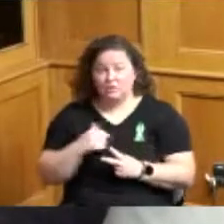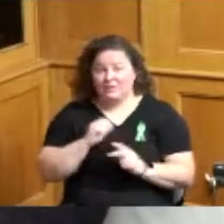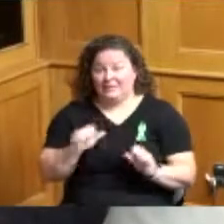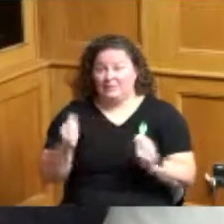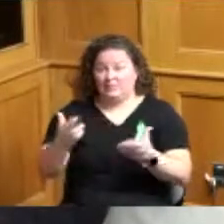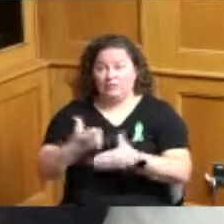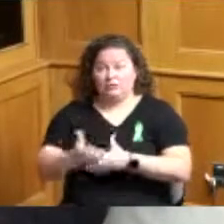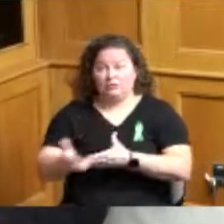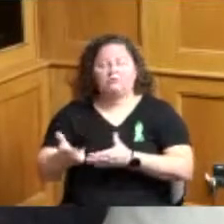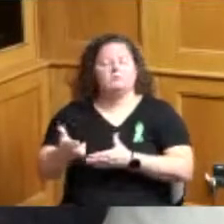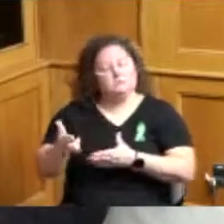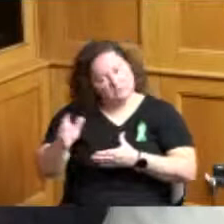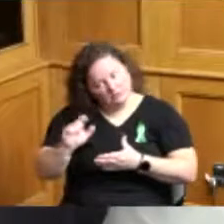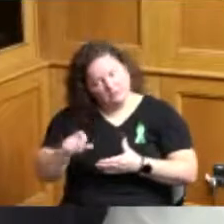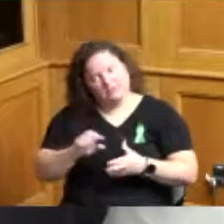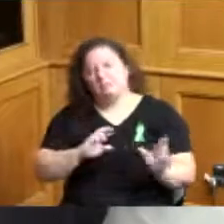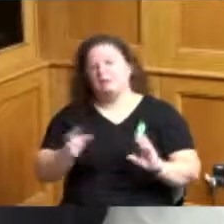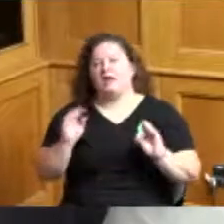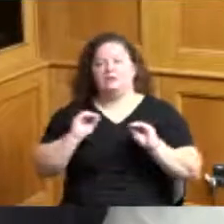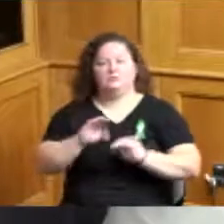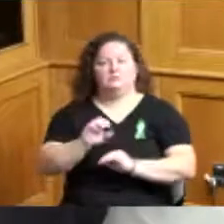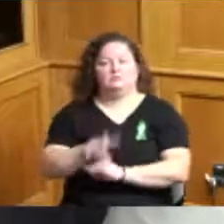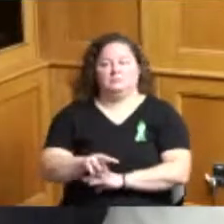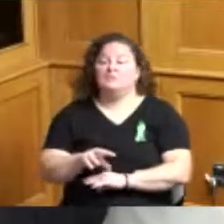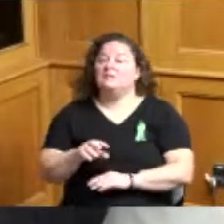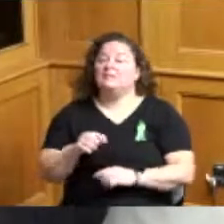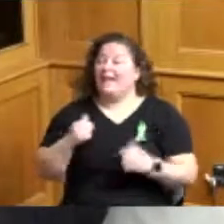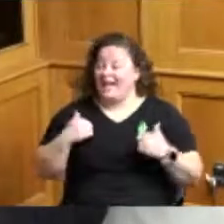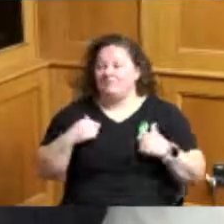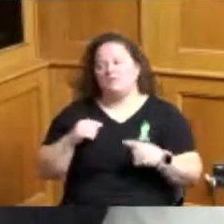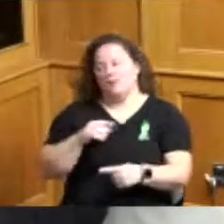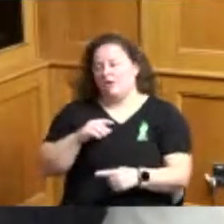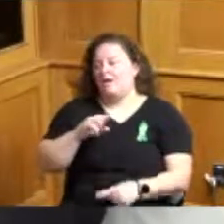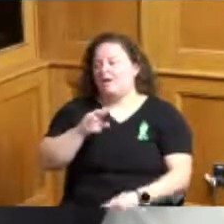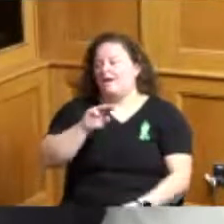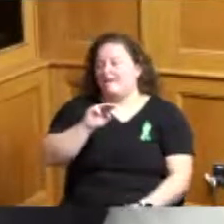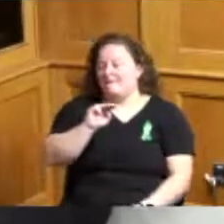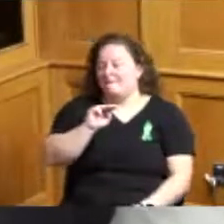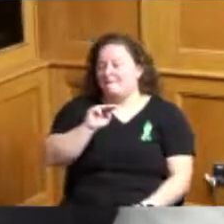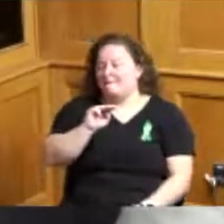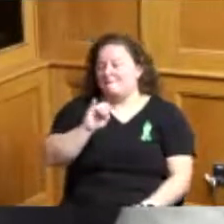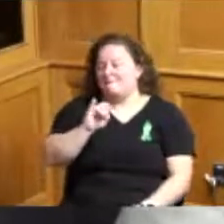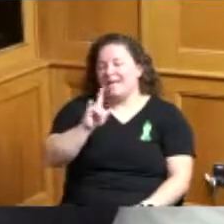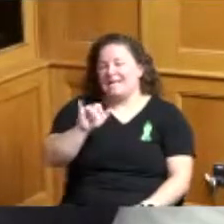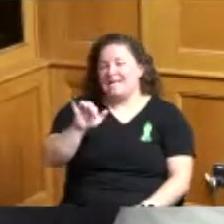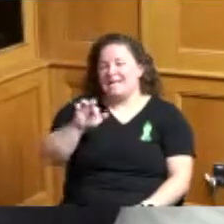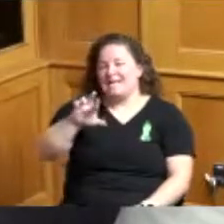got their theme called medicaid unwind we want to come up with something that we got our theme